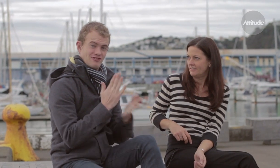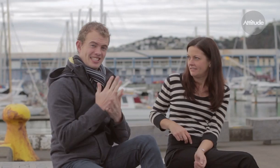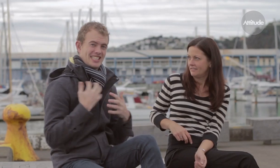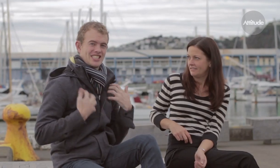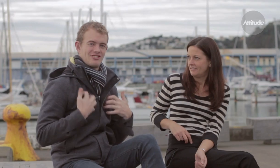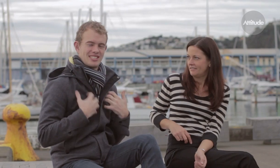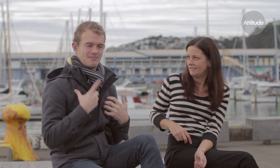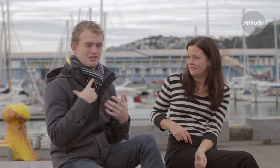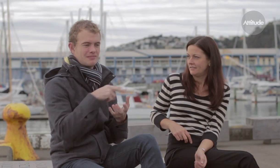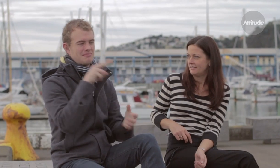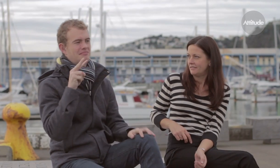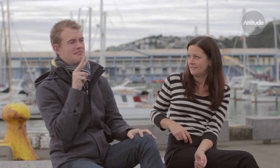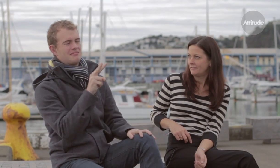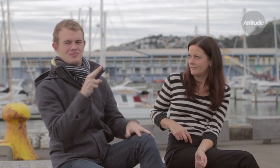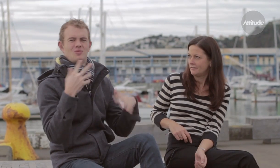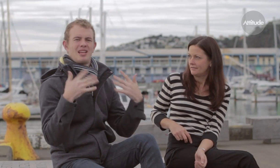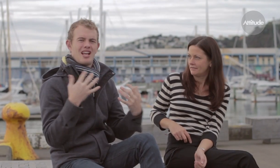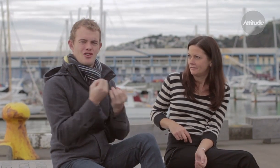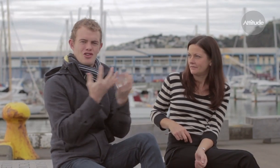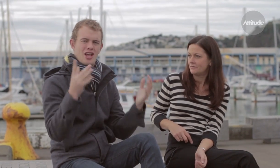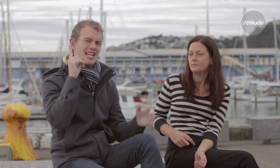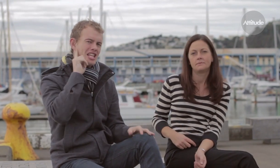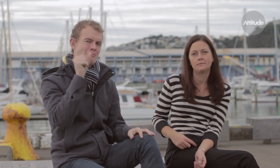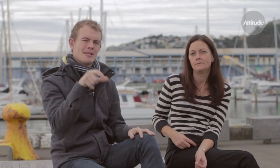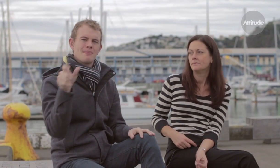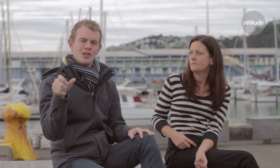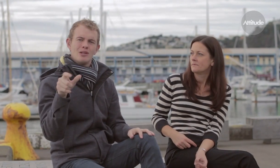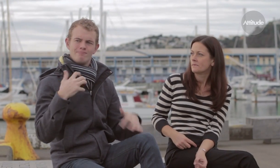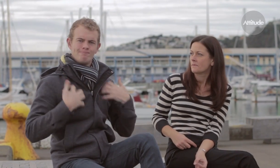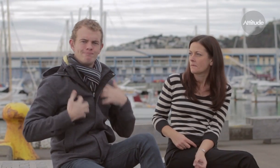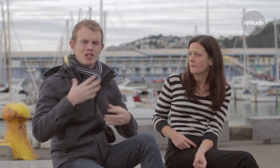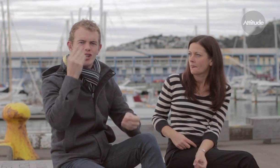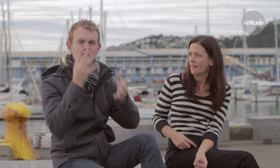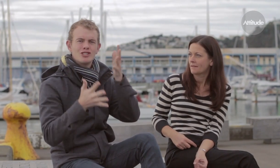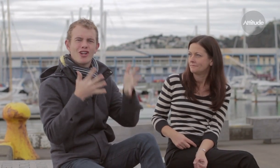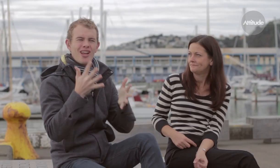It’s been fascinating - there’s lots of hearing people keen to learn to sign but they